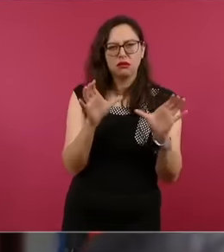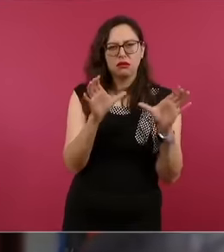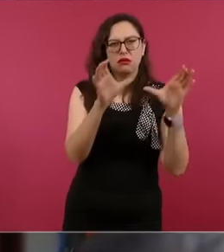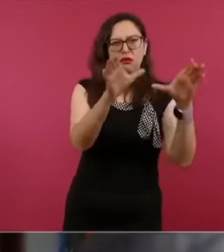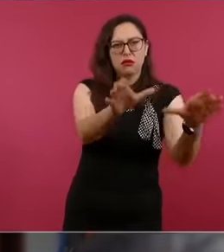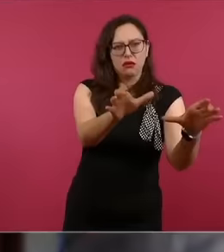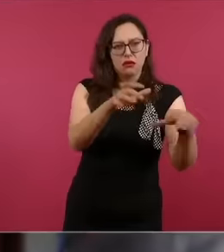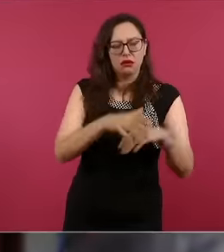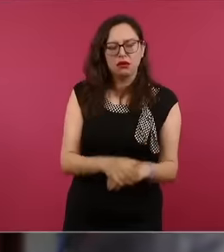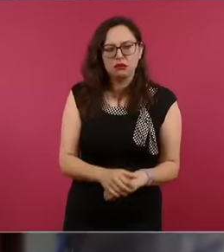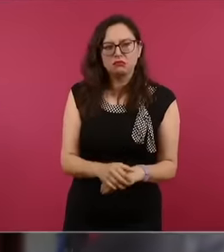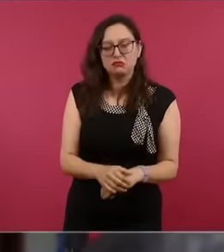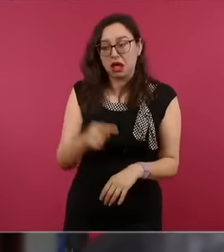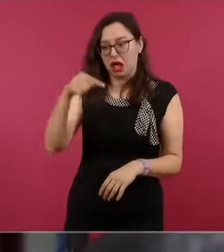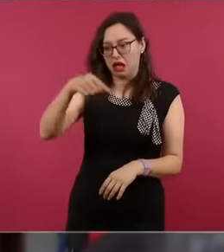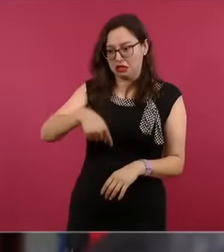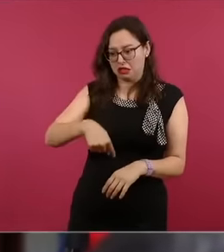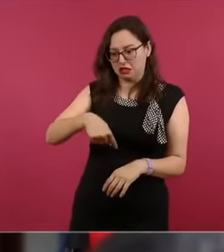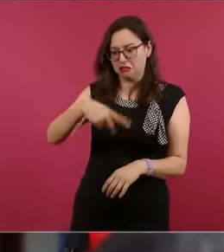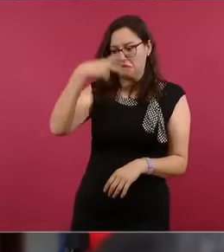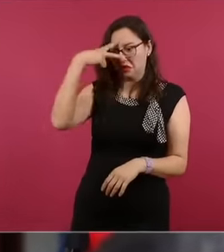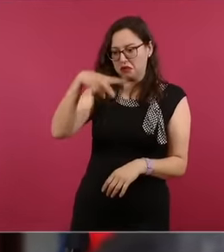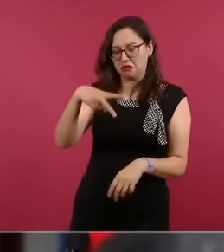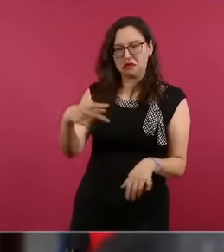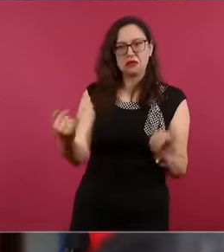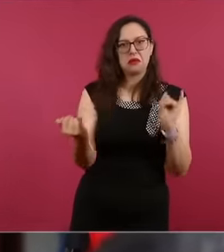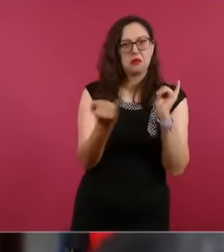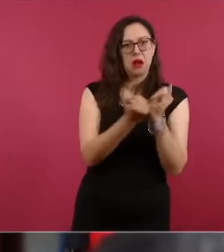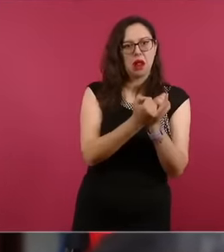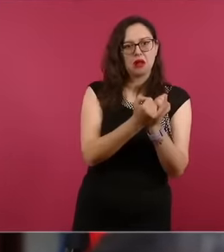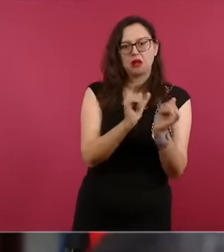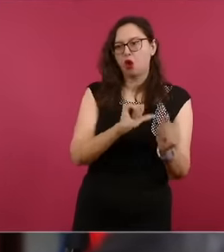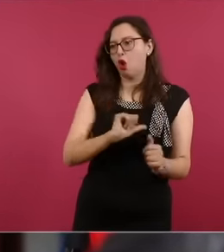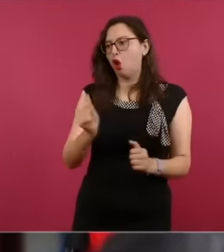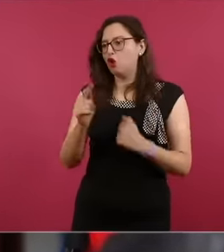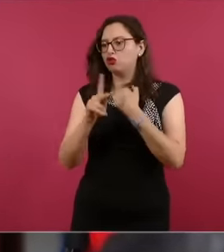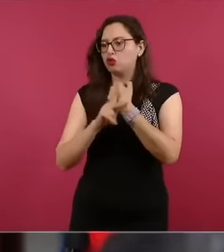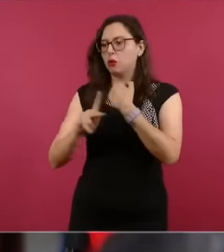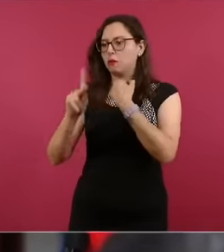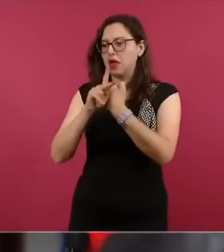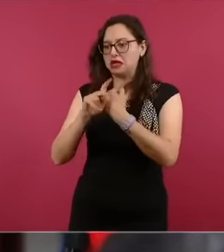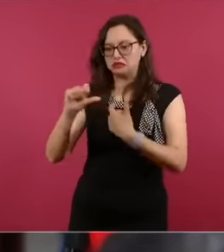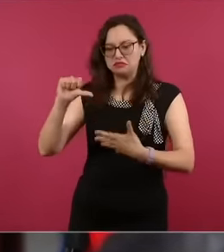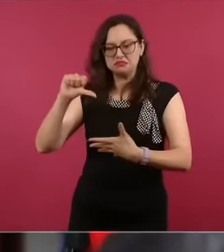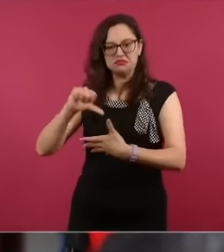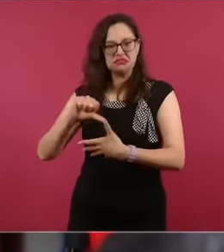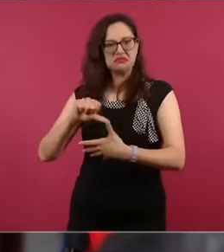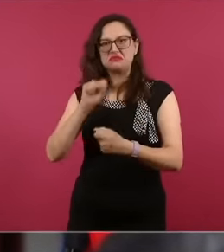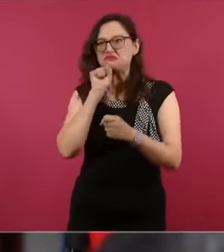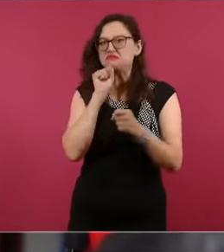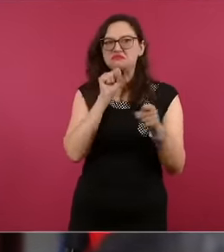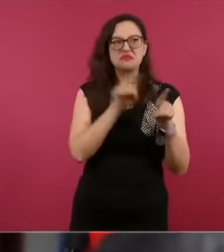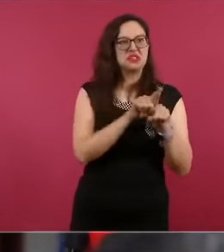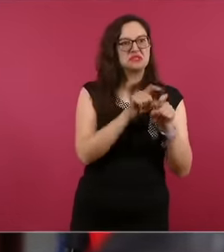Latin American countries, especially in South America. For example, in my country, it is known. The